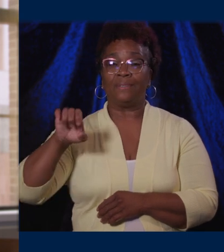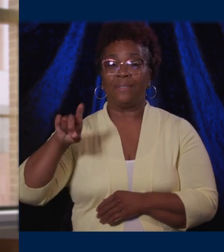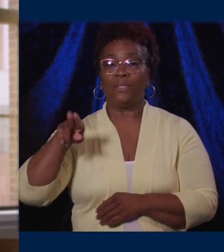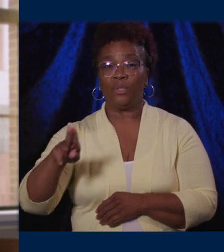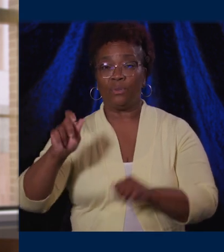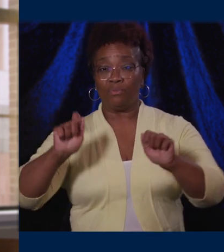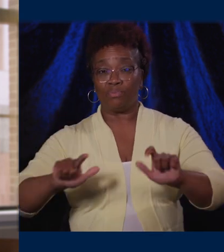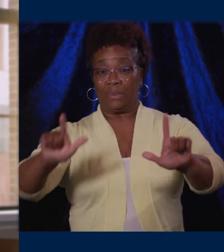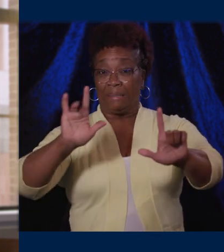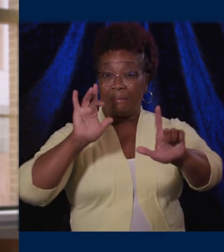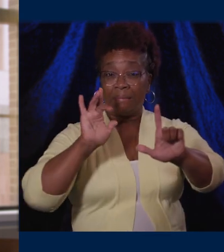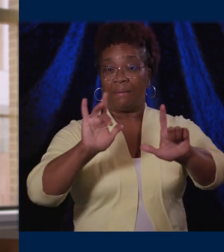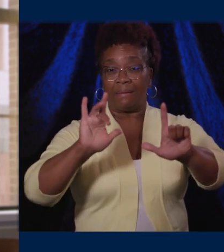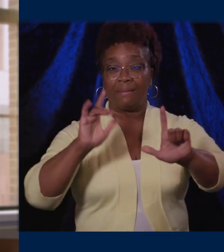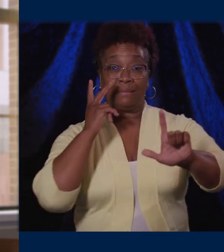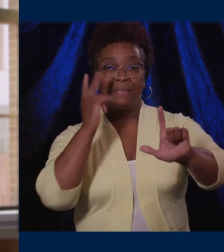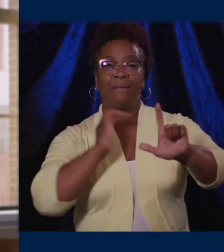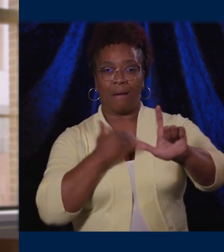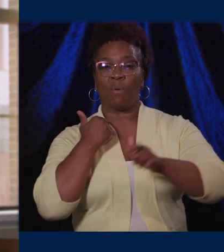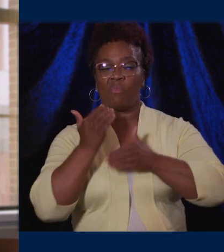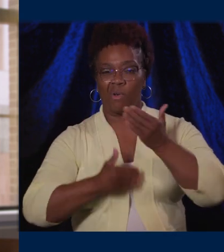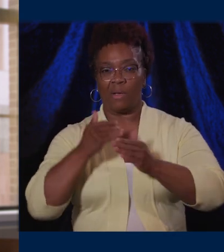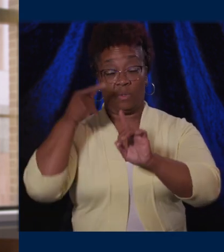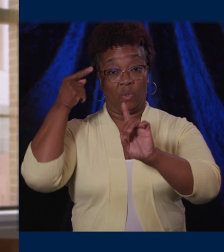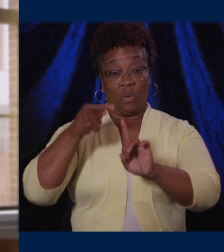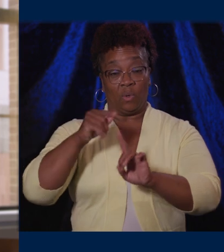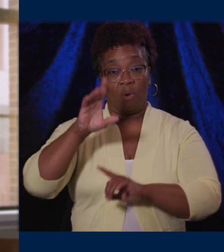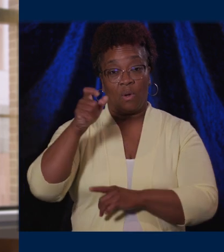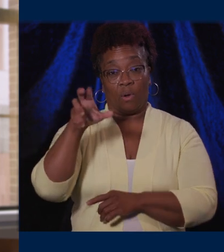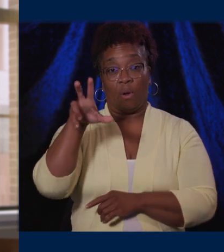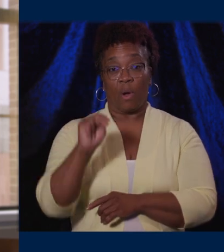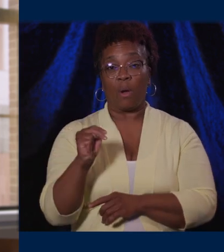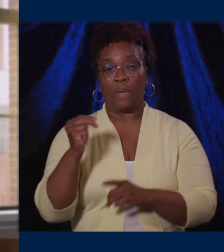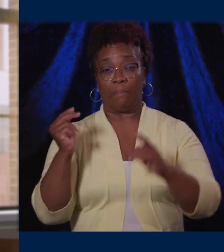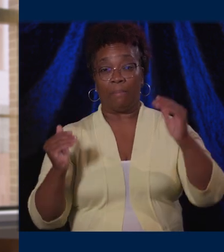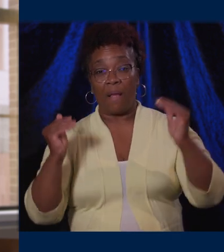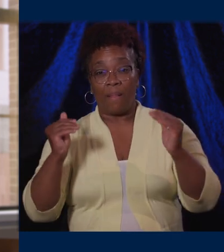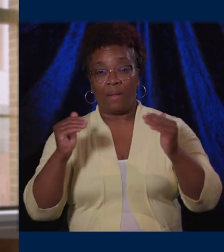learn more about U-M research and impact across a number of different topics,